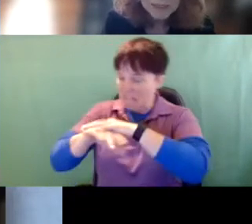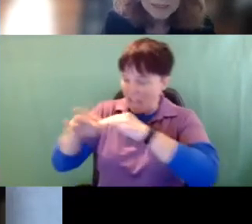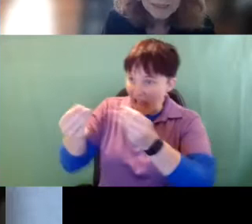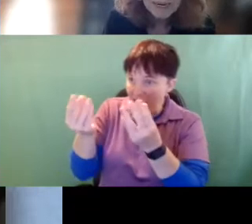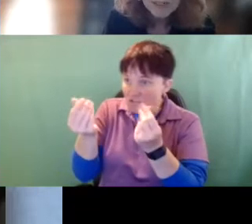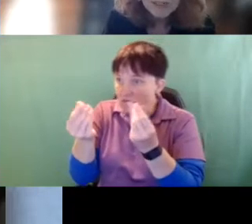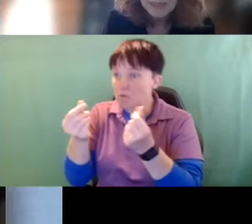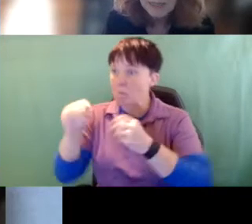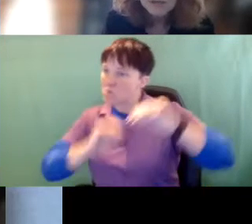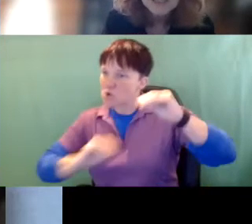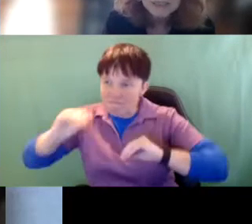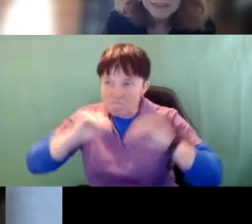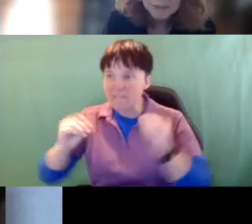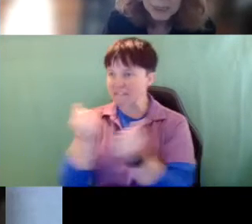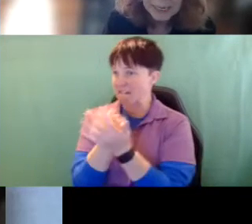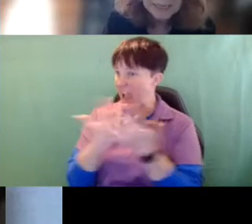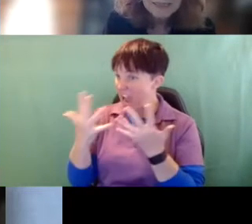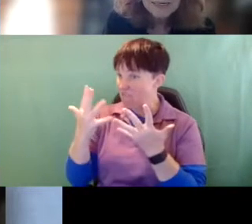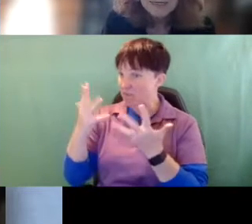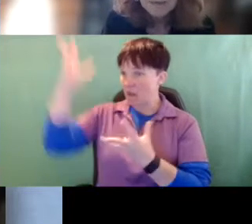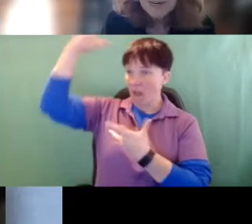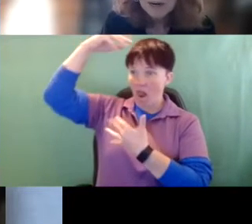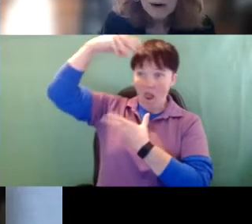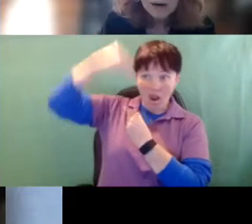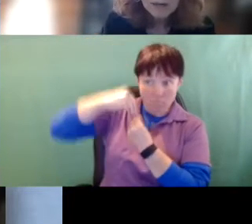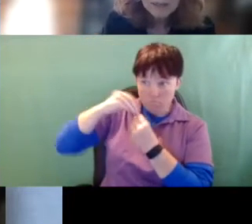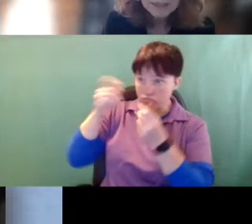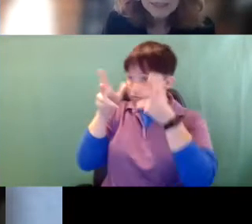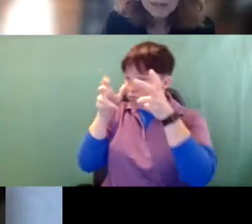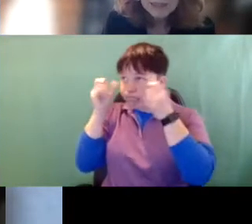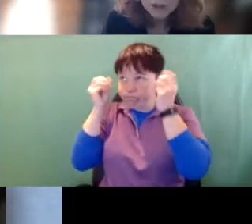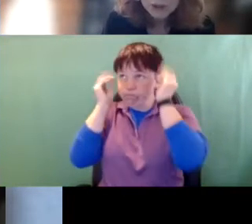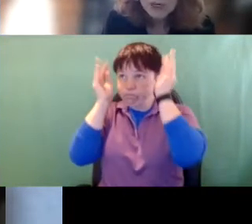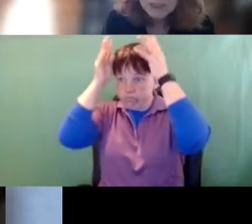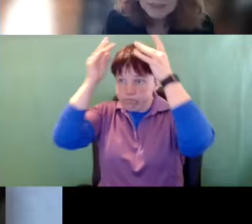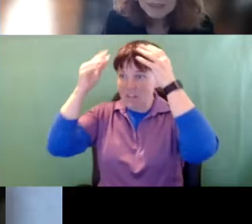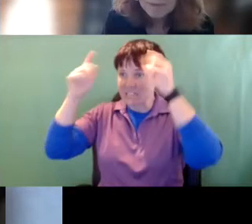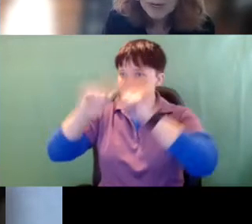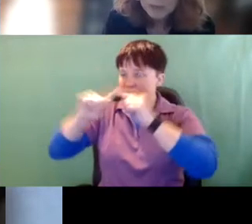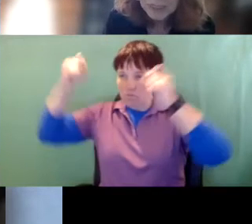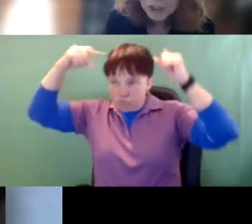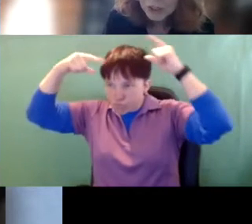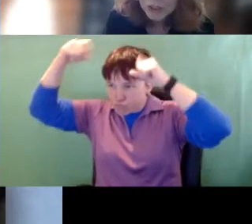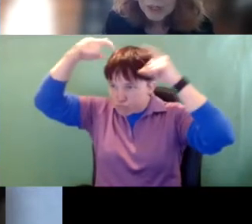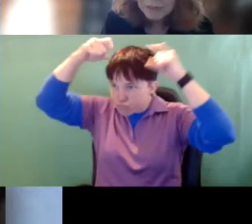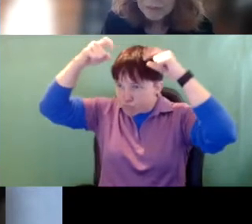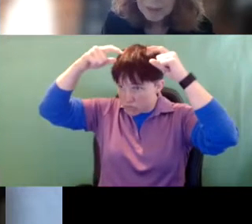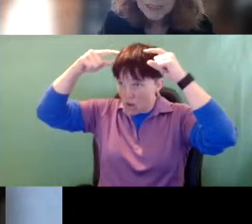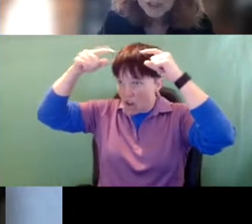goes into the brain. There are little neurons that register that